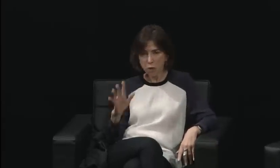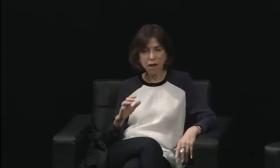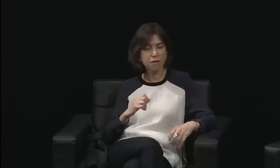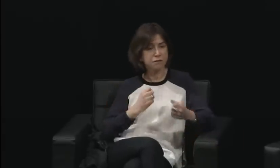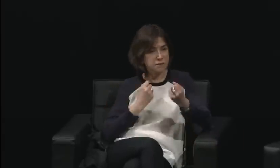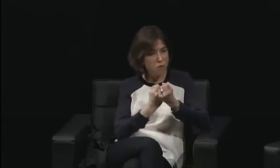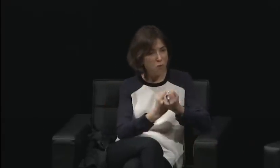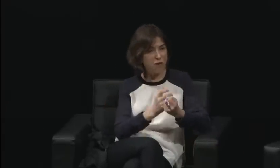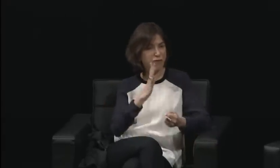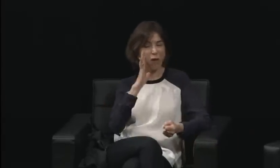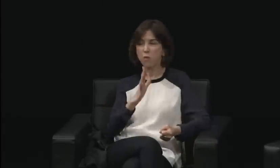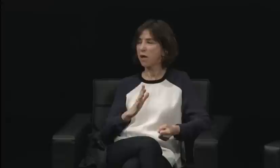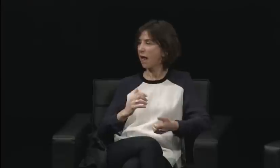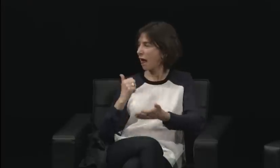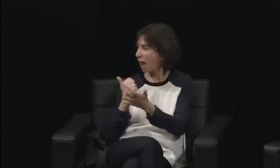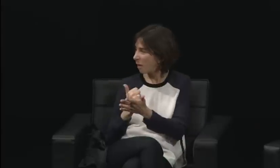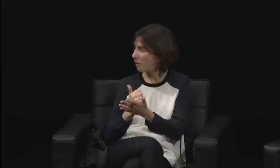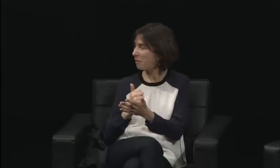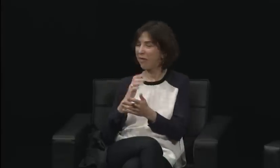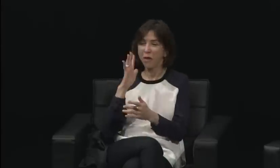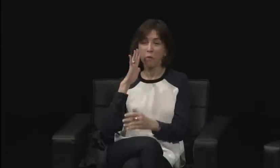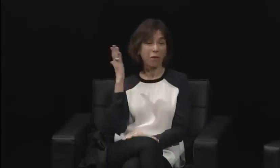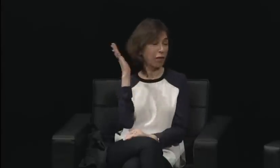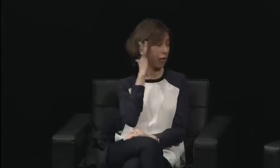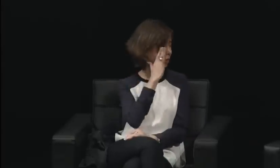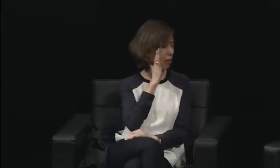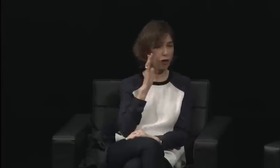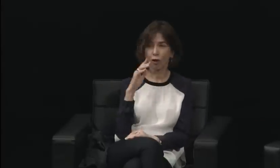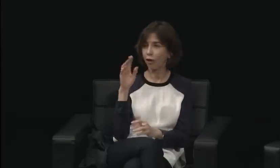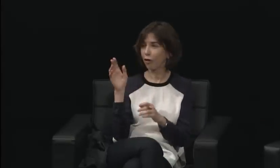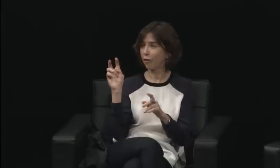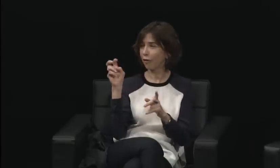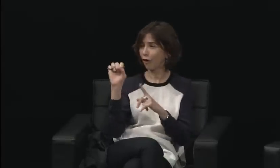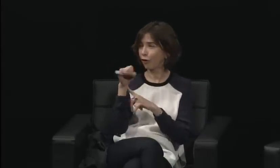There was something about the media, and I don't even remember what it was.